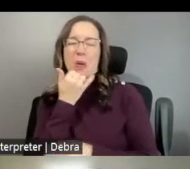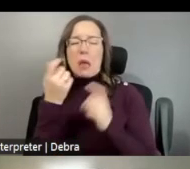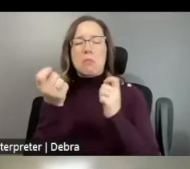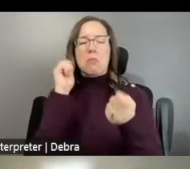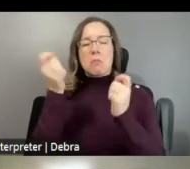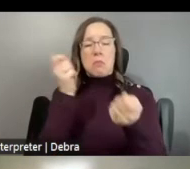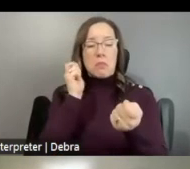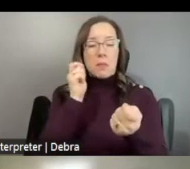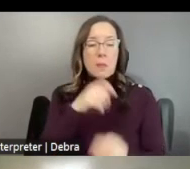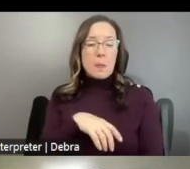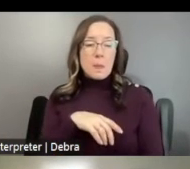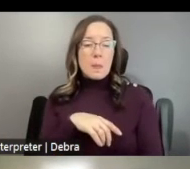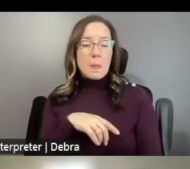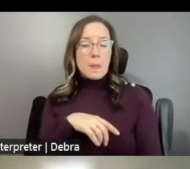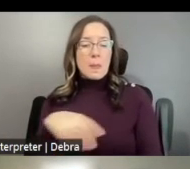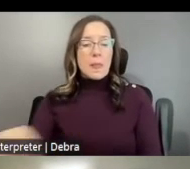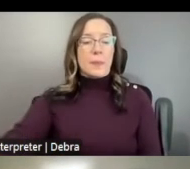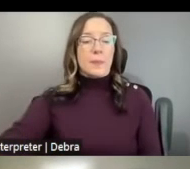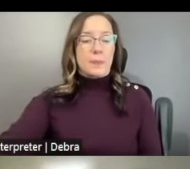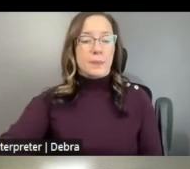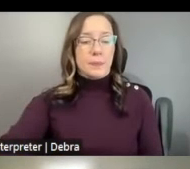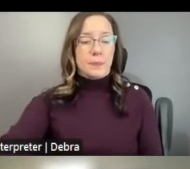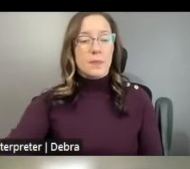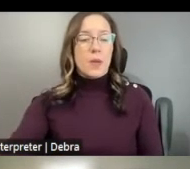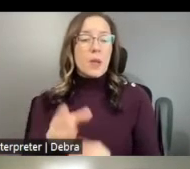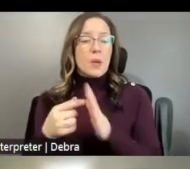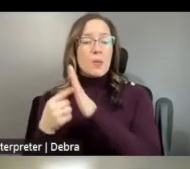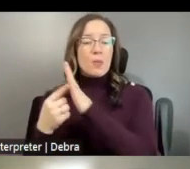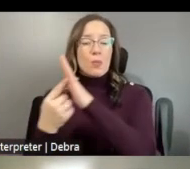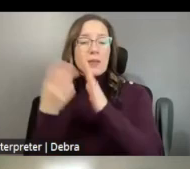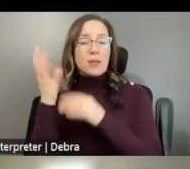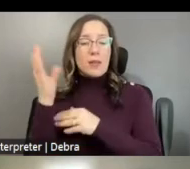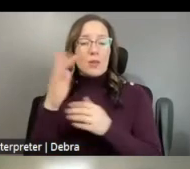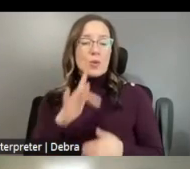TOURING OF DANCE ESPECIALLY IN COMMUNITIES WITH FEWER OPPORTUNITIES TO EXPERIENCE AFFORDABLE LIVE